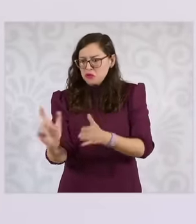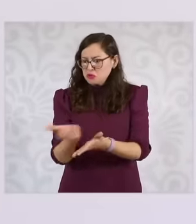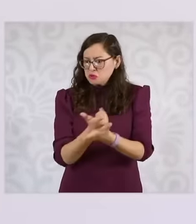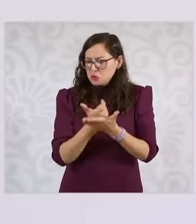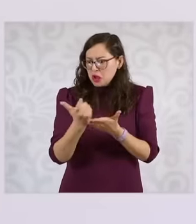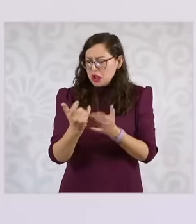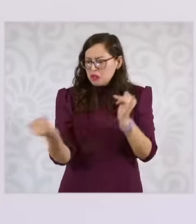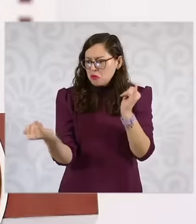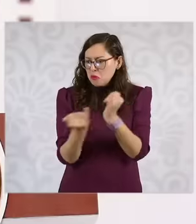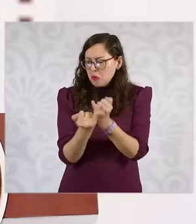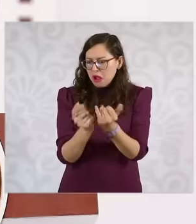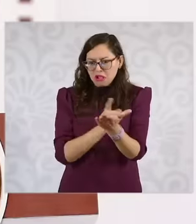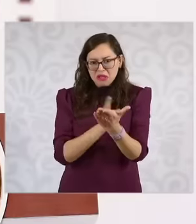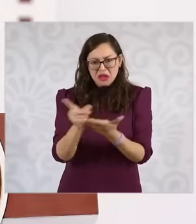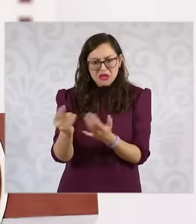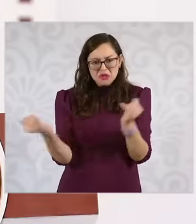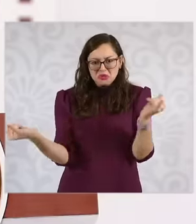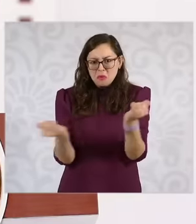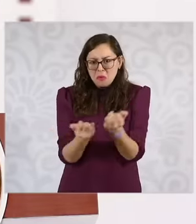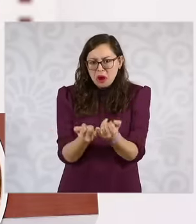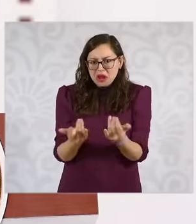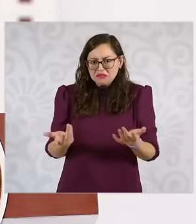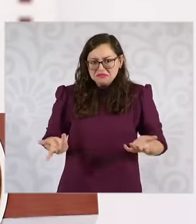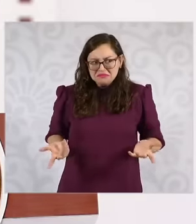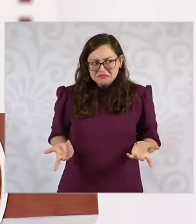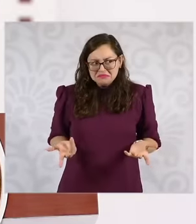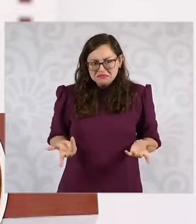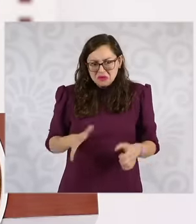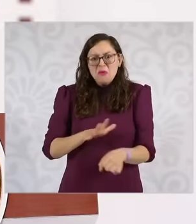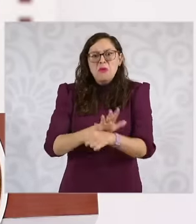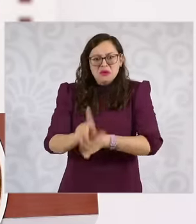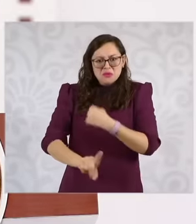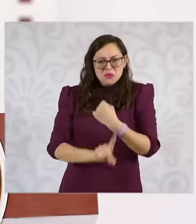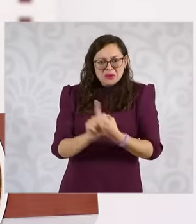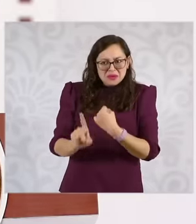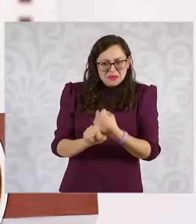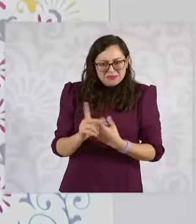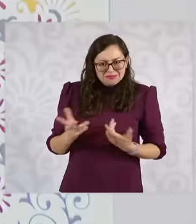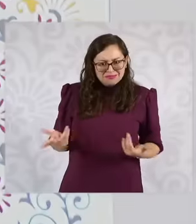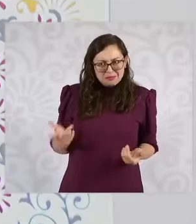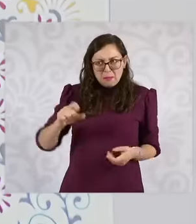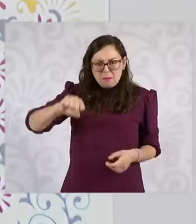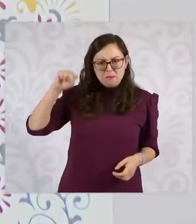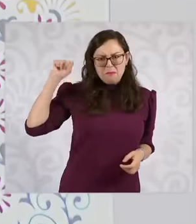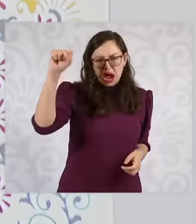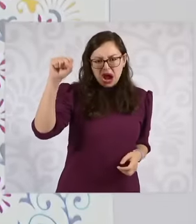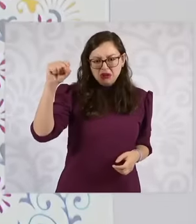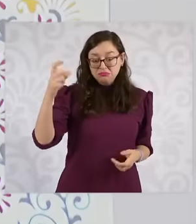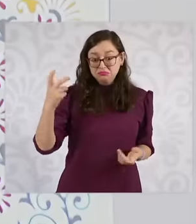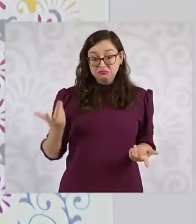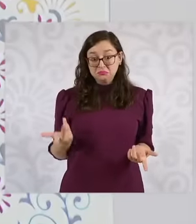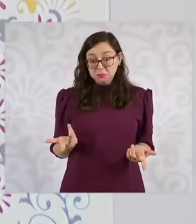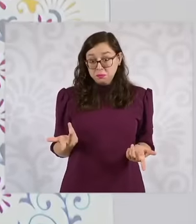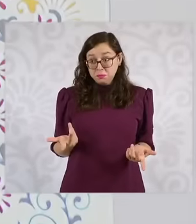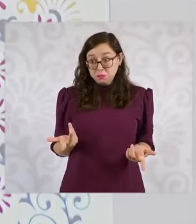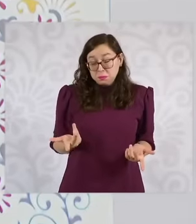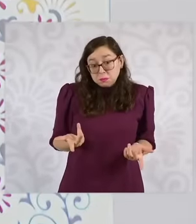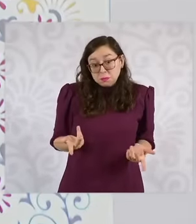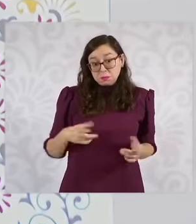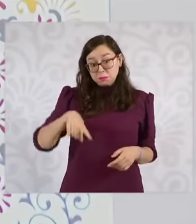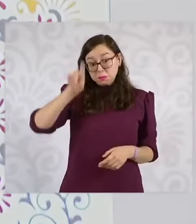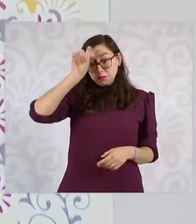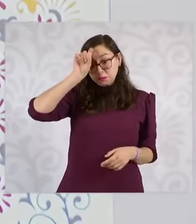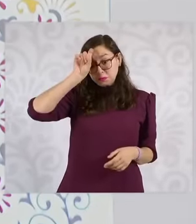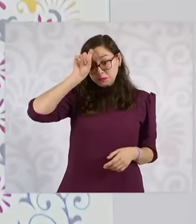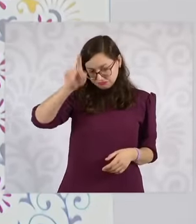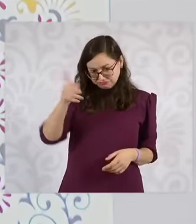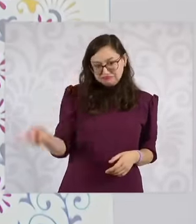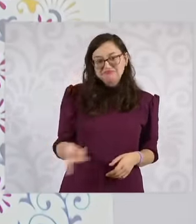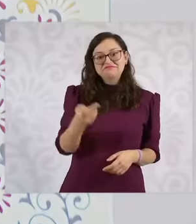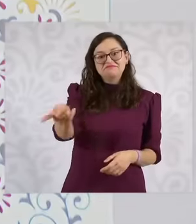they are in pairs because they are in pairs that is a good question and secondly because the judicial council